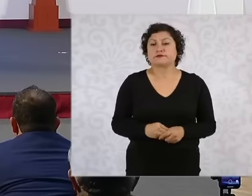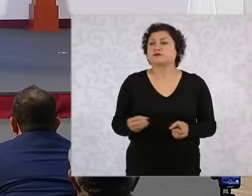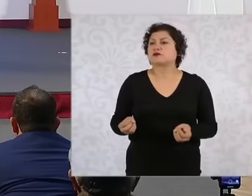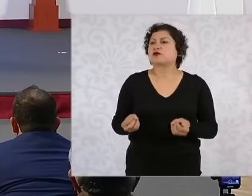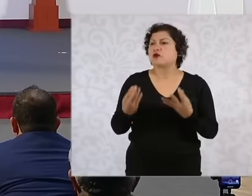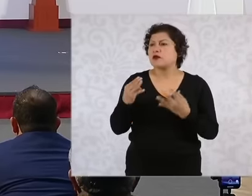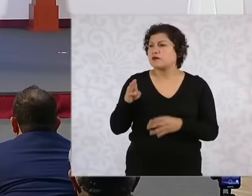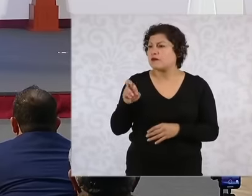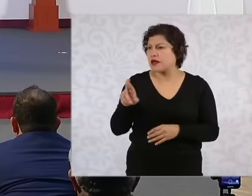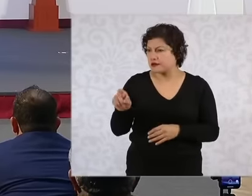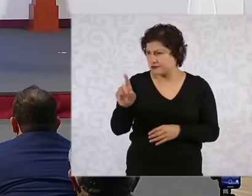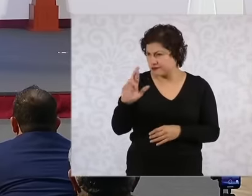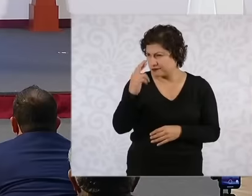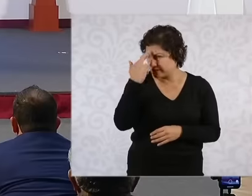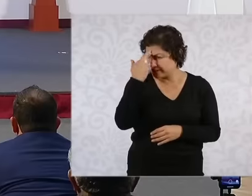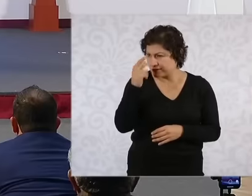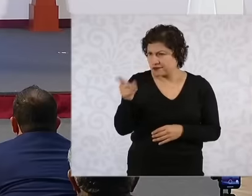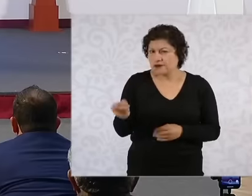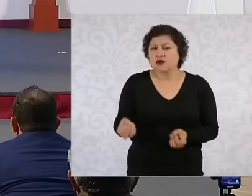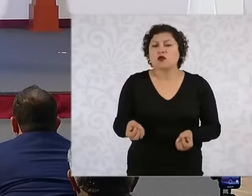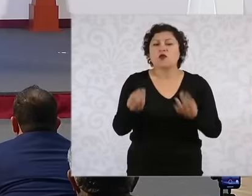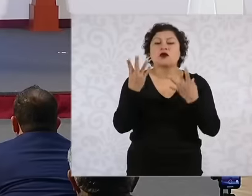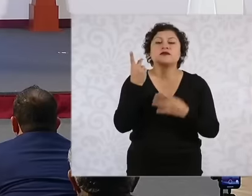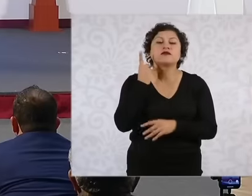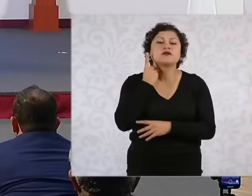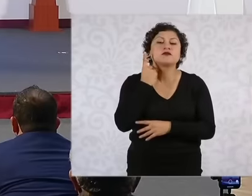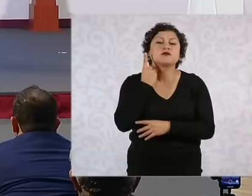do you remember, How many deputies? In total there are 373 from the